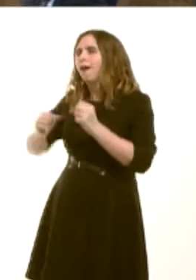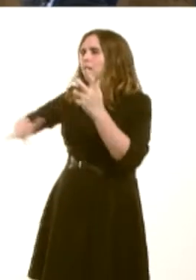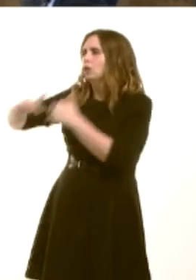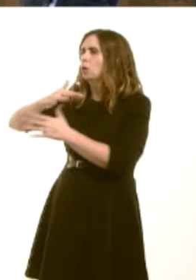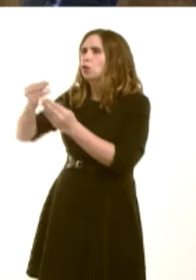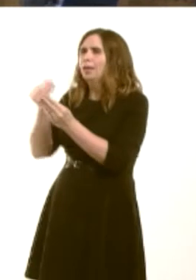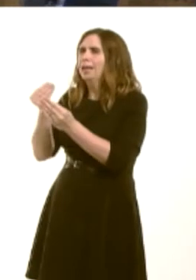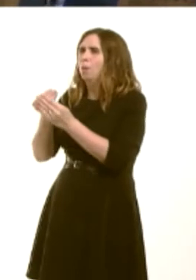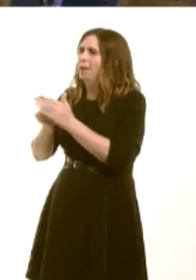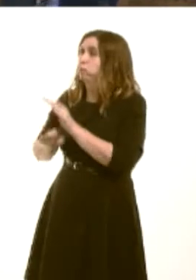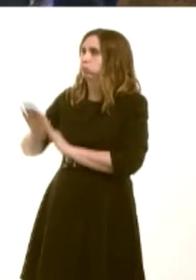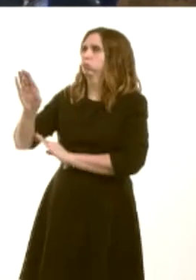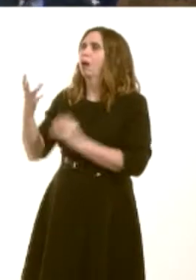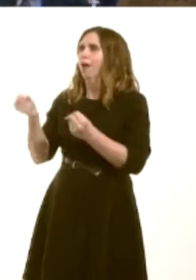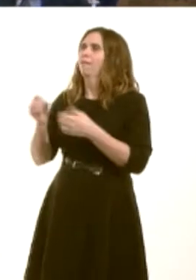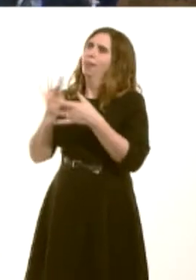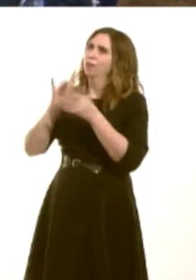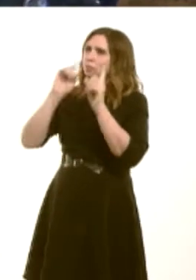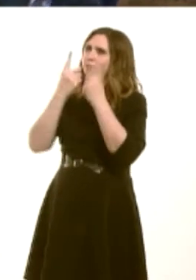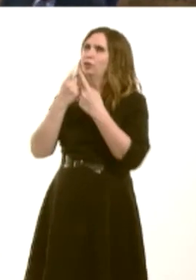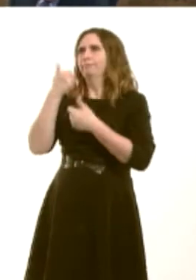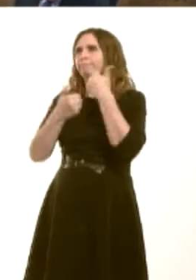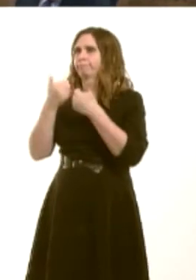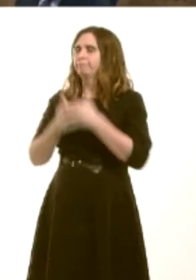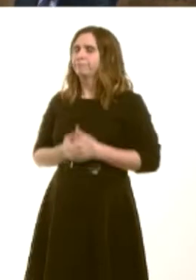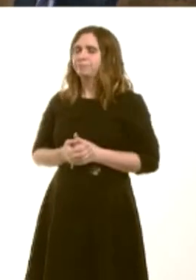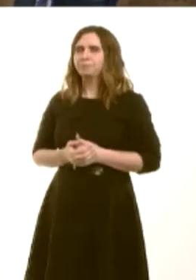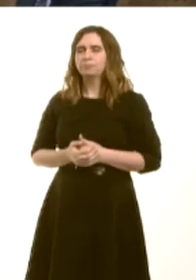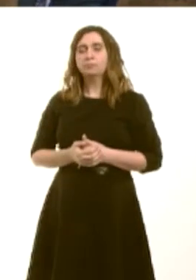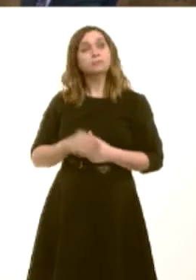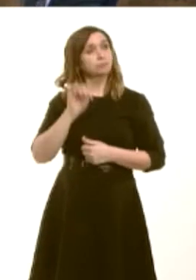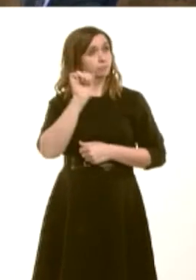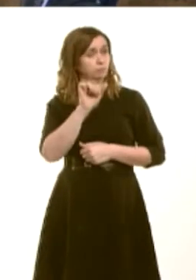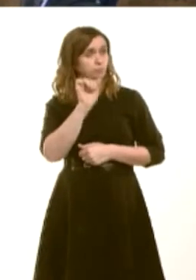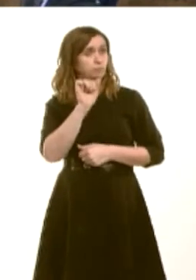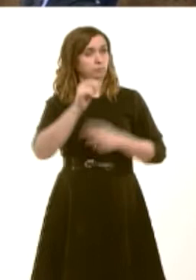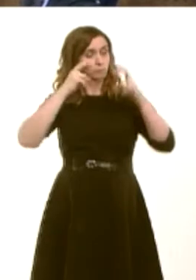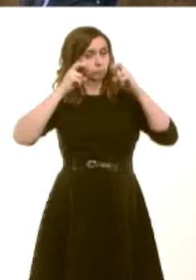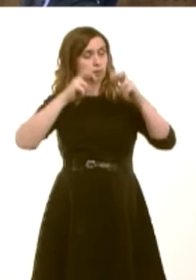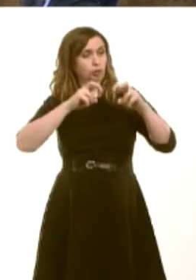impact. Mike Hedges: I thank you for that response. As youíve just said, with the research being carried out at Welsh universities, especially